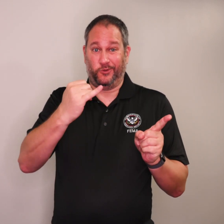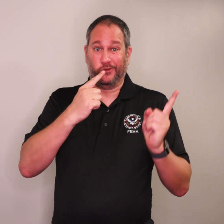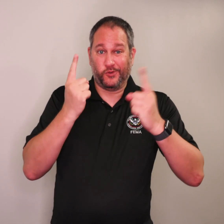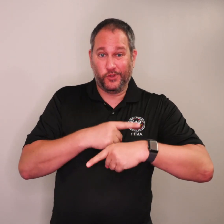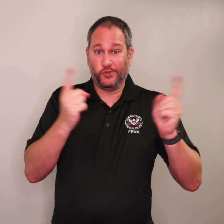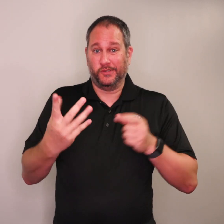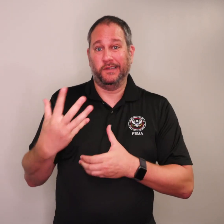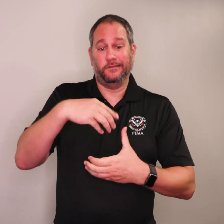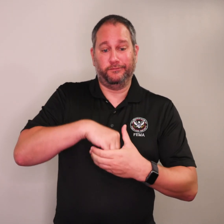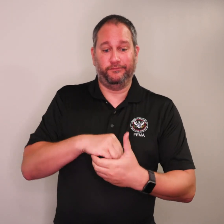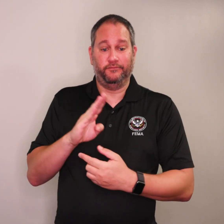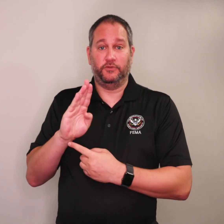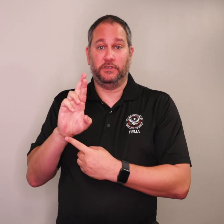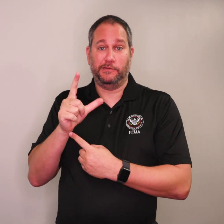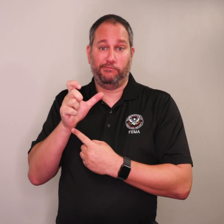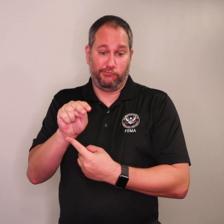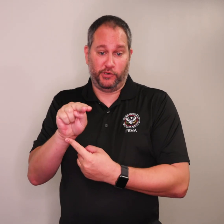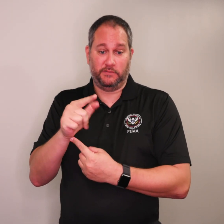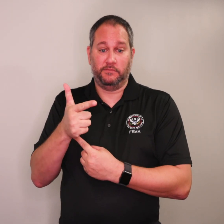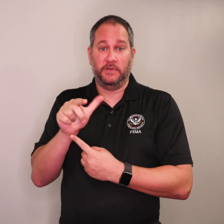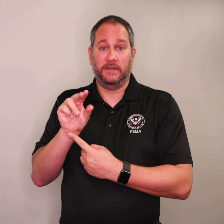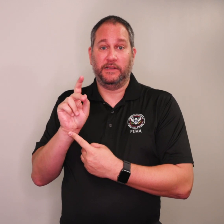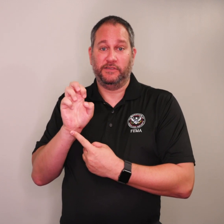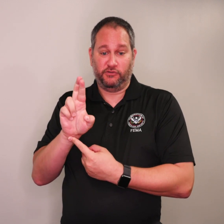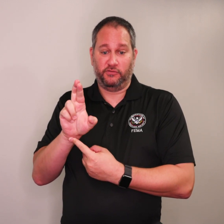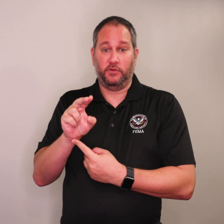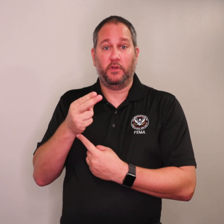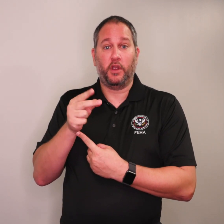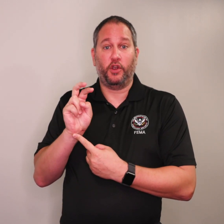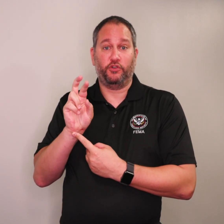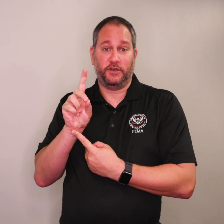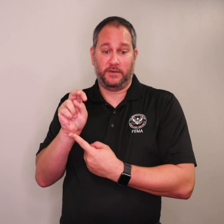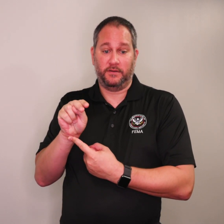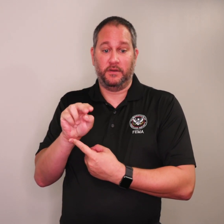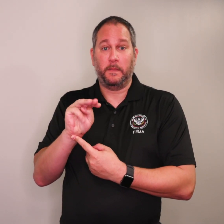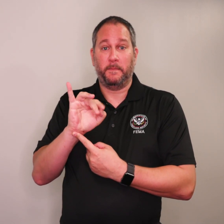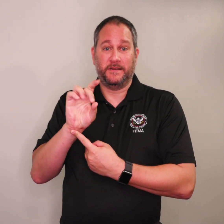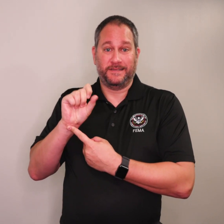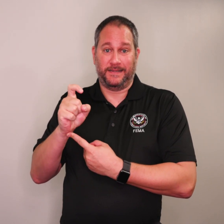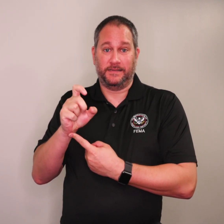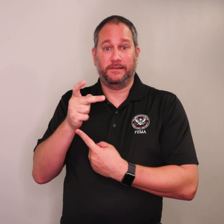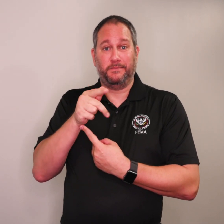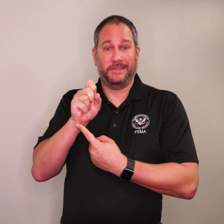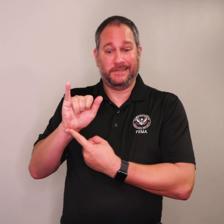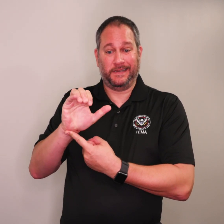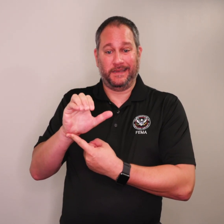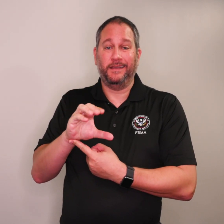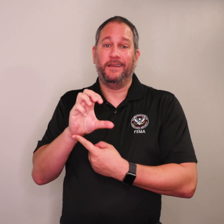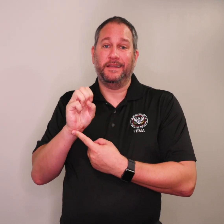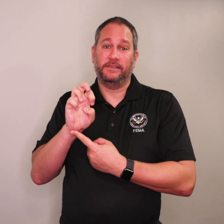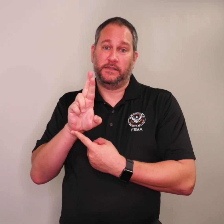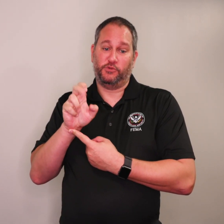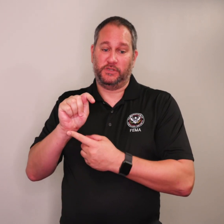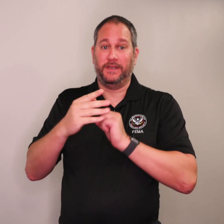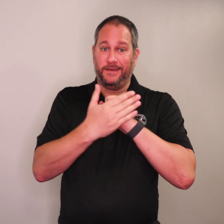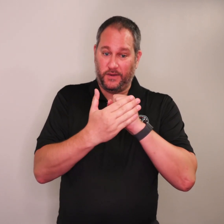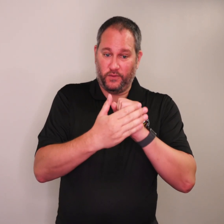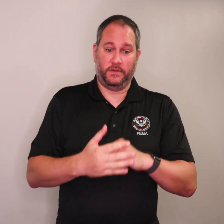The New Jersey declaration includes BBergen, Glouchester Middlesex, Passaic and Somerset Counties.